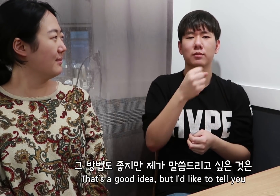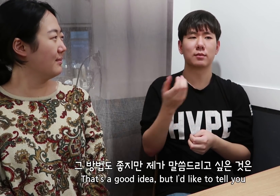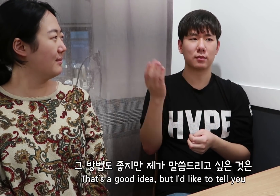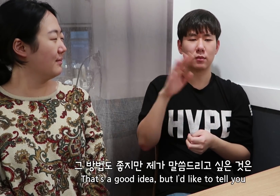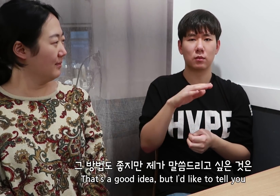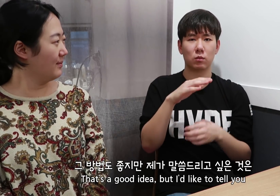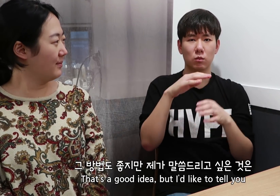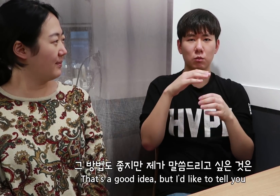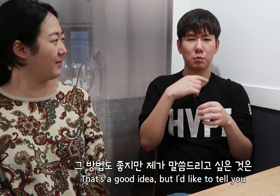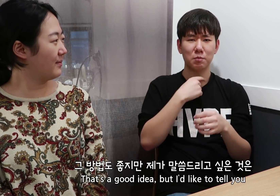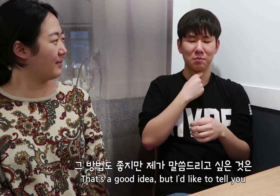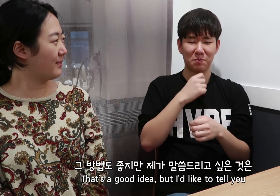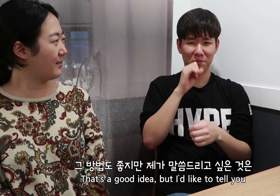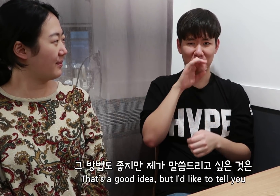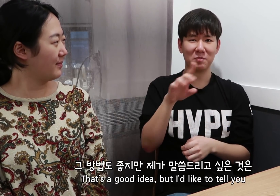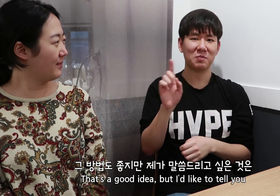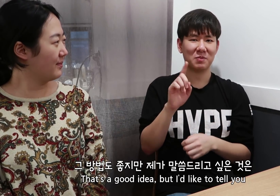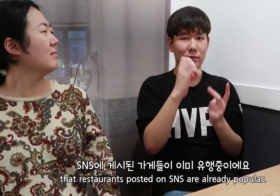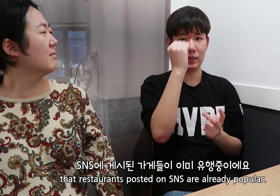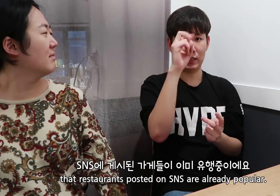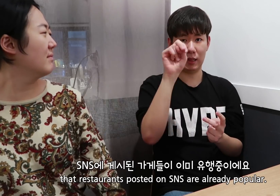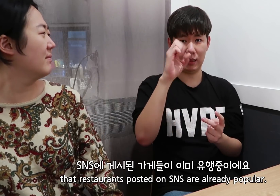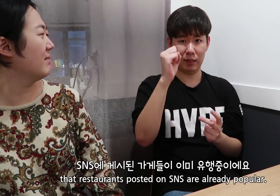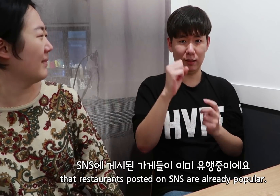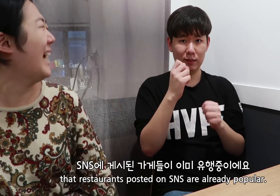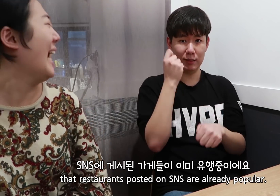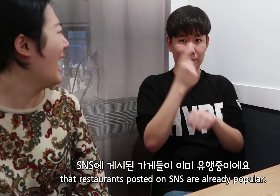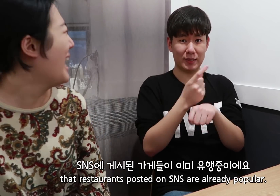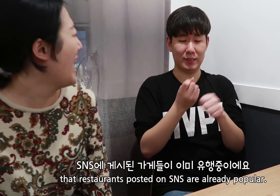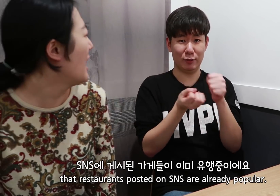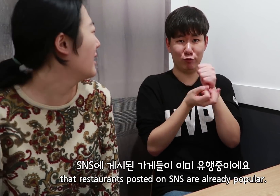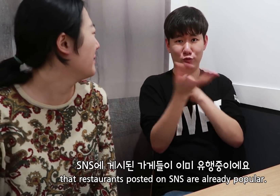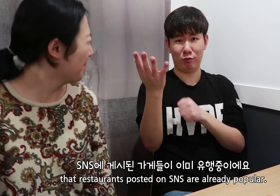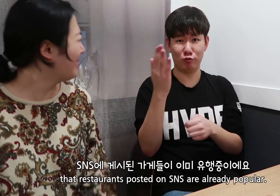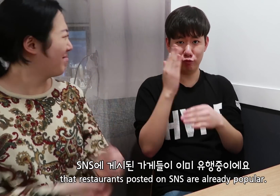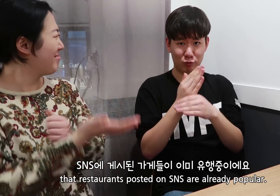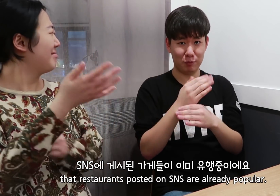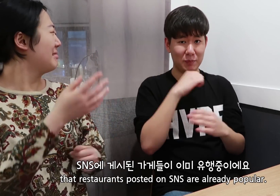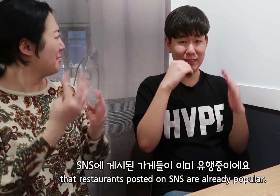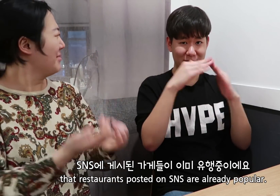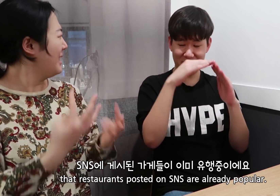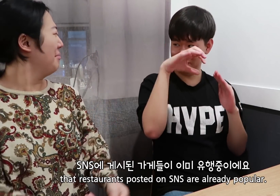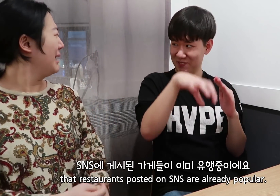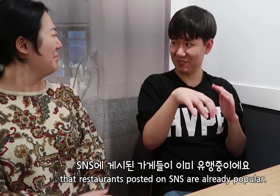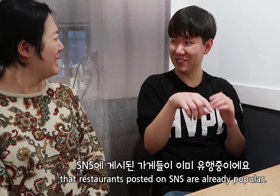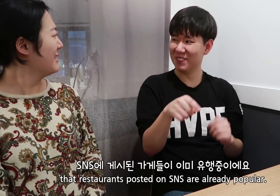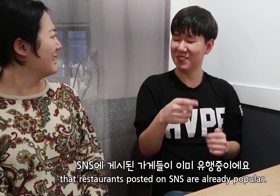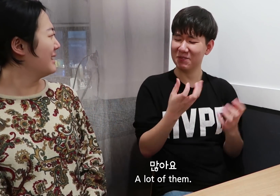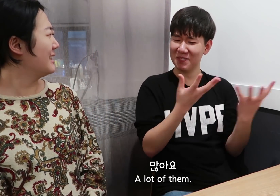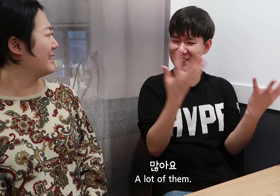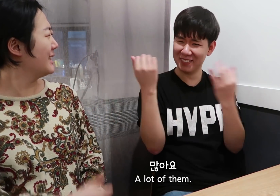That’s a good idea, but I’d like to tell you that restaurants posted on SNS are already popular.